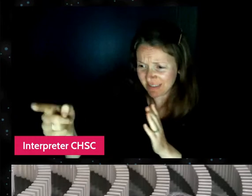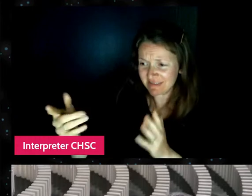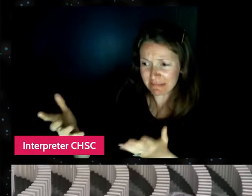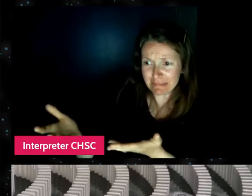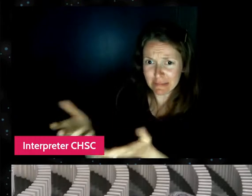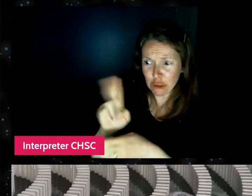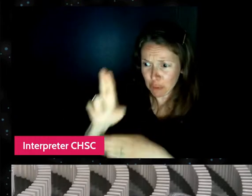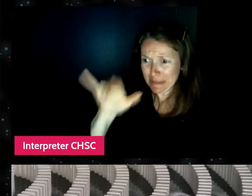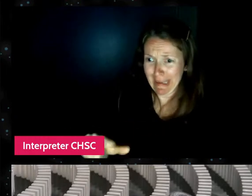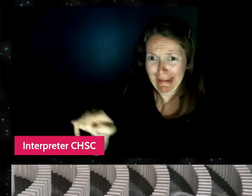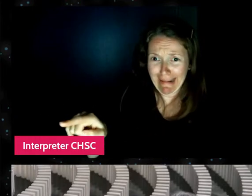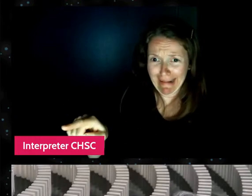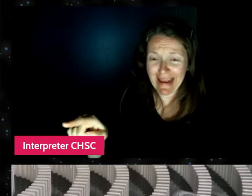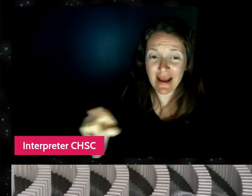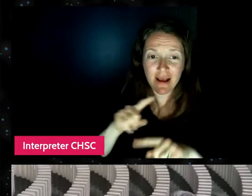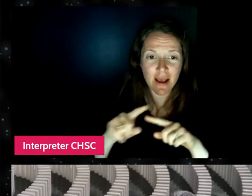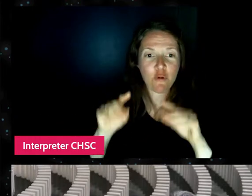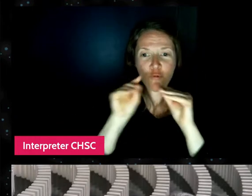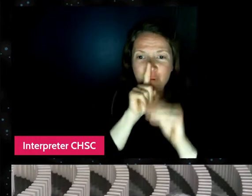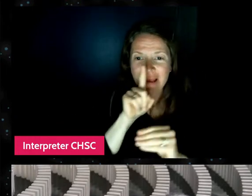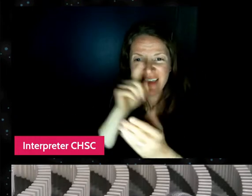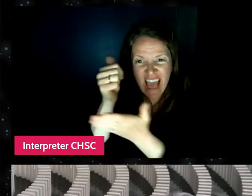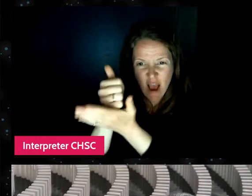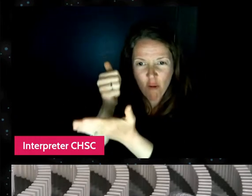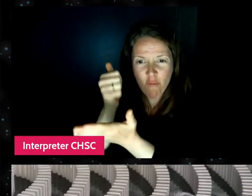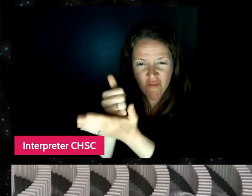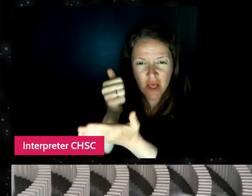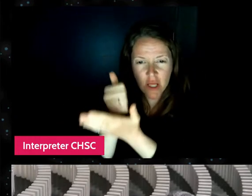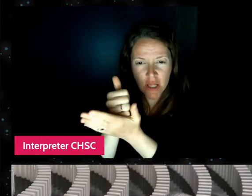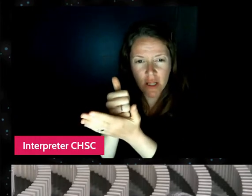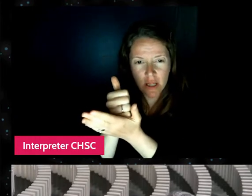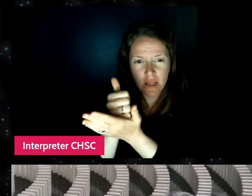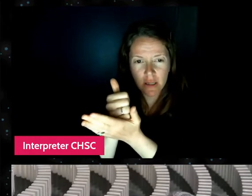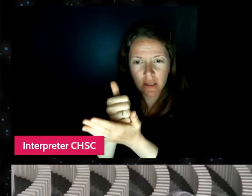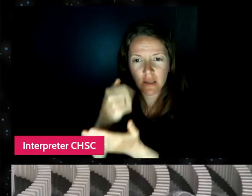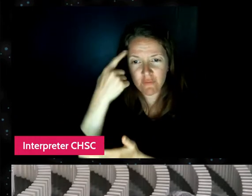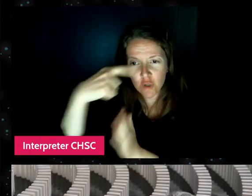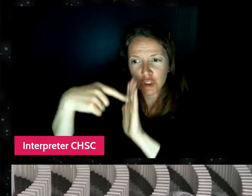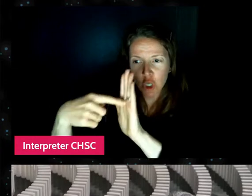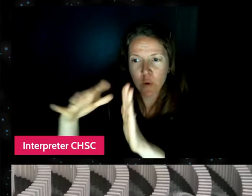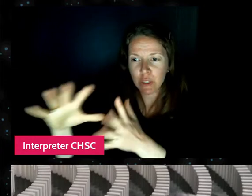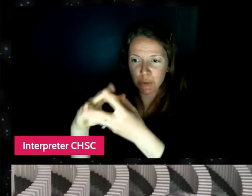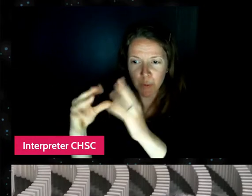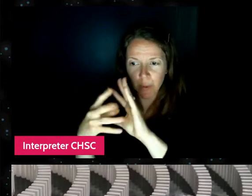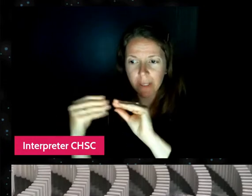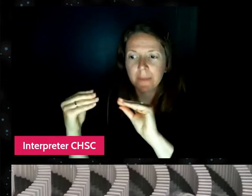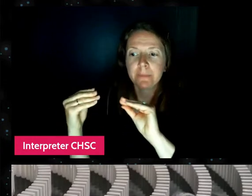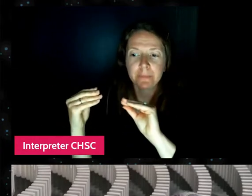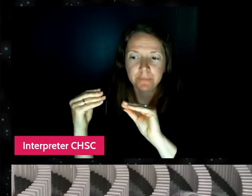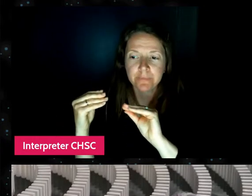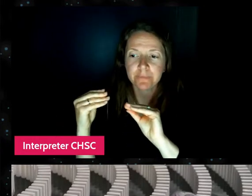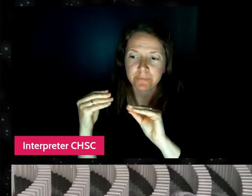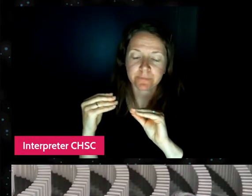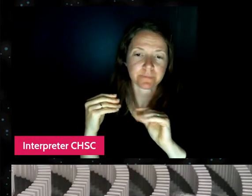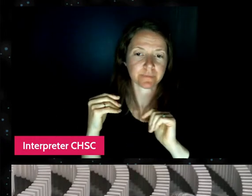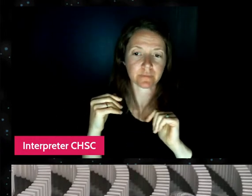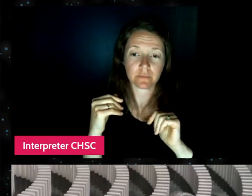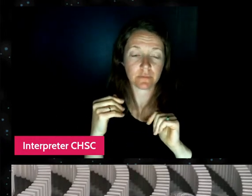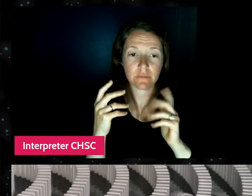but really helpful as well to tell the story, you know, without a doubt, by the end of the movie,